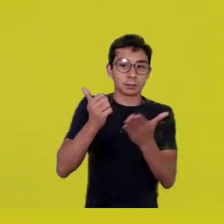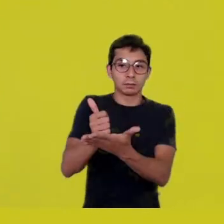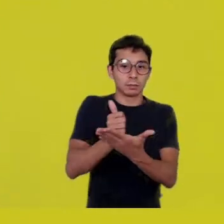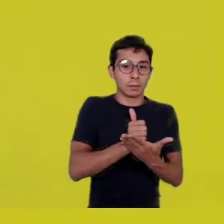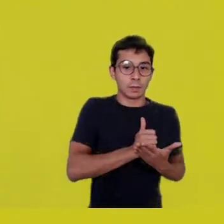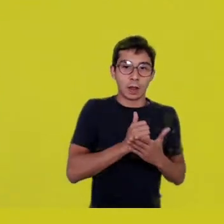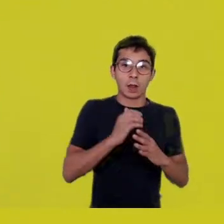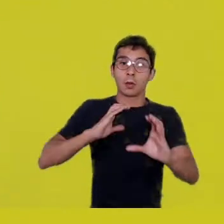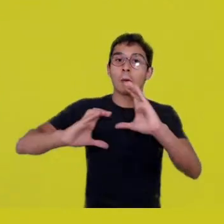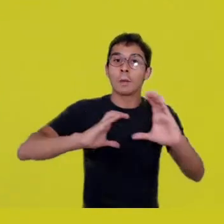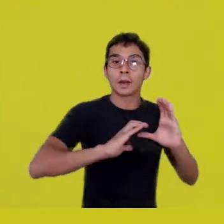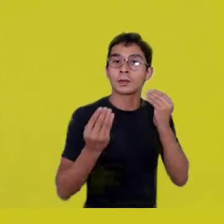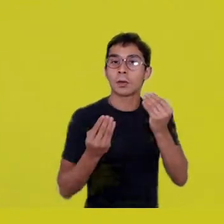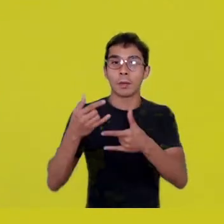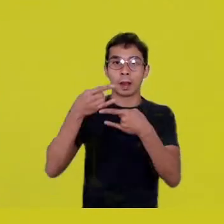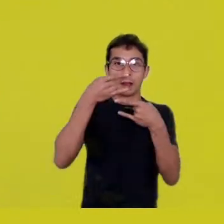Brave new world!